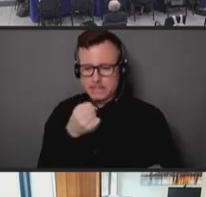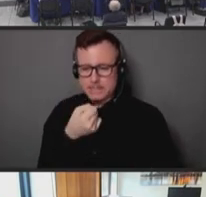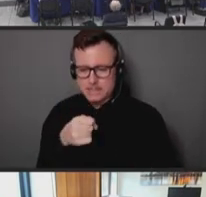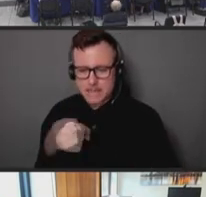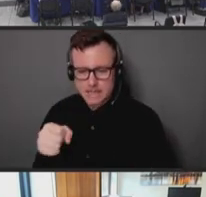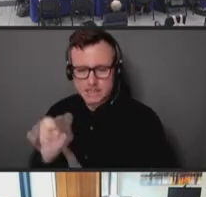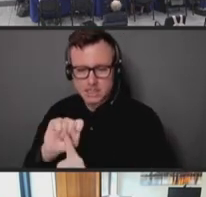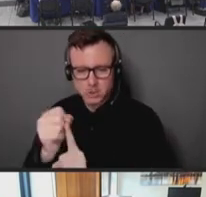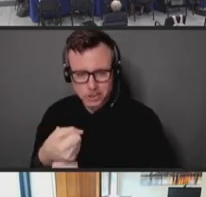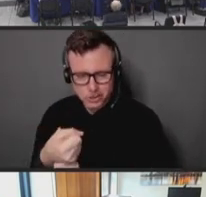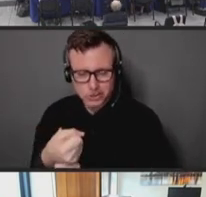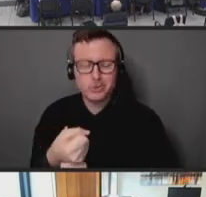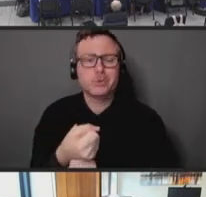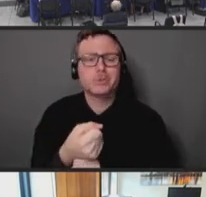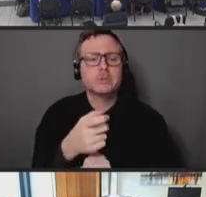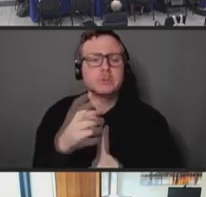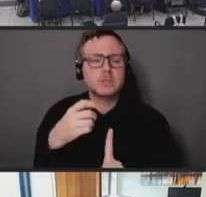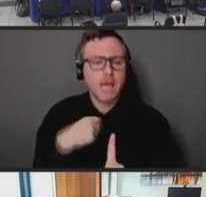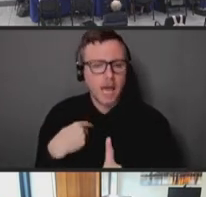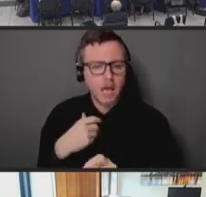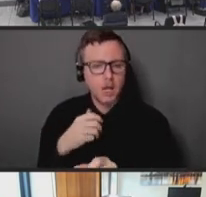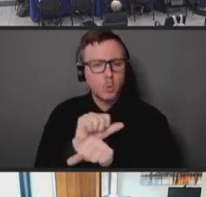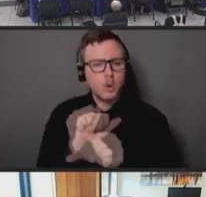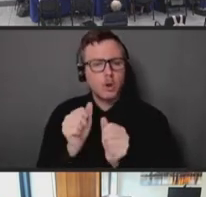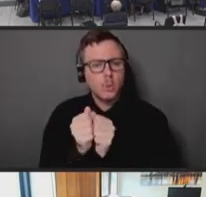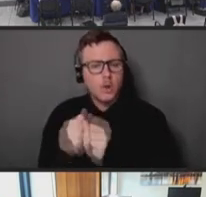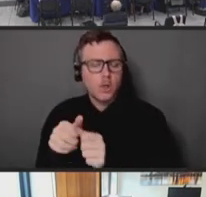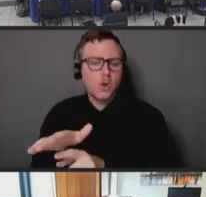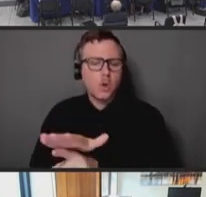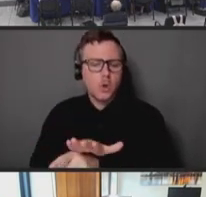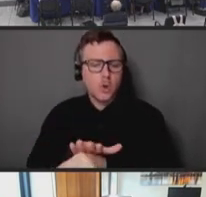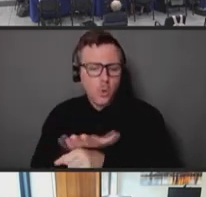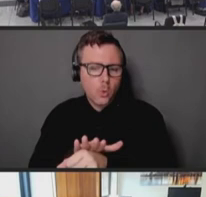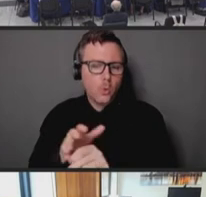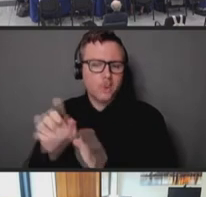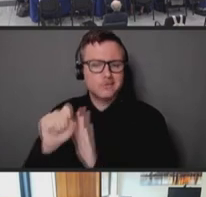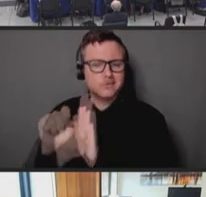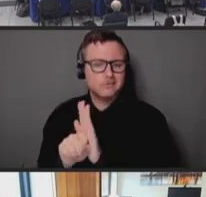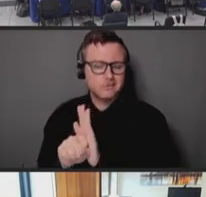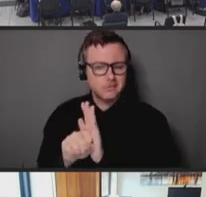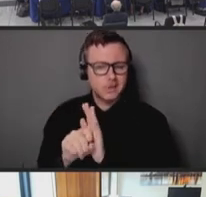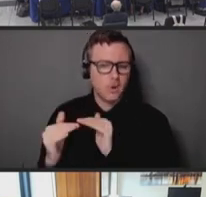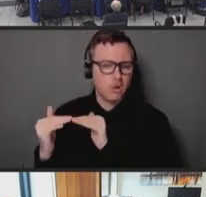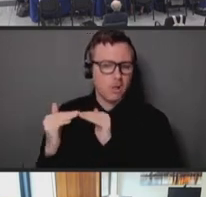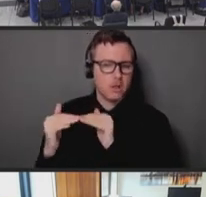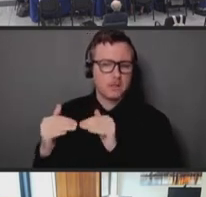and local colleagues as we move ahead, in what is hopefully a post-COVID world, to better understand